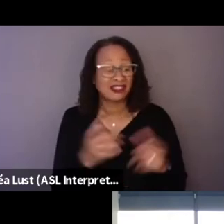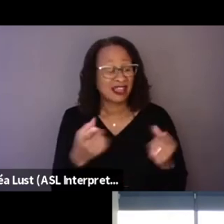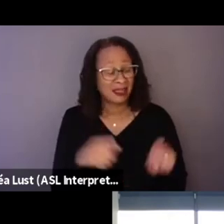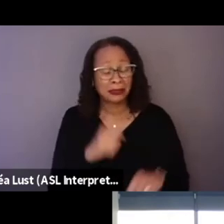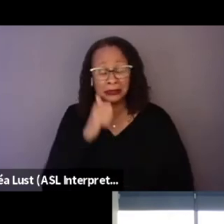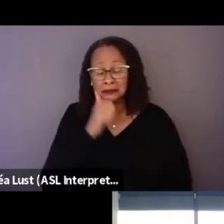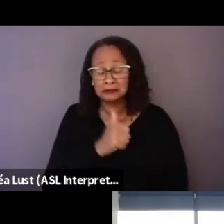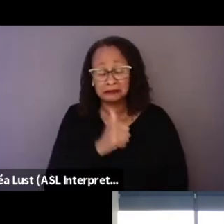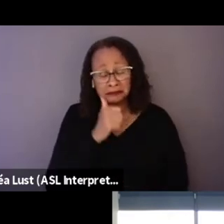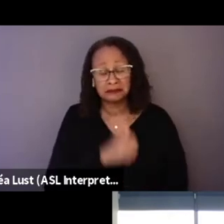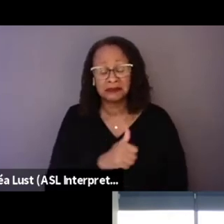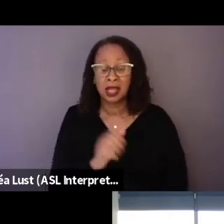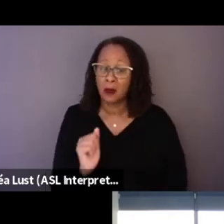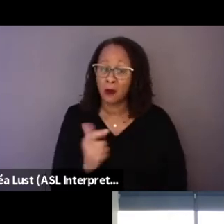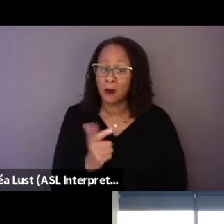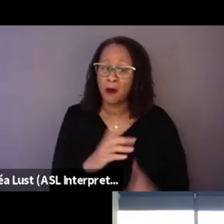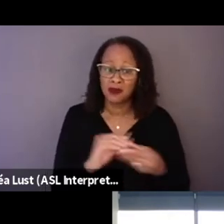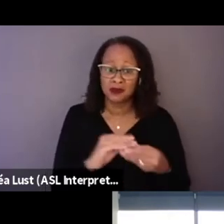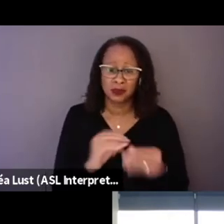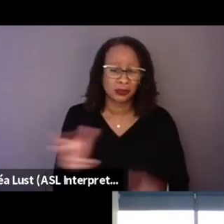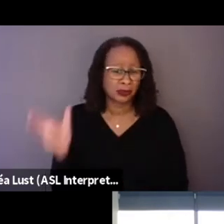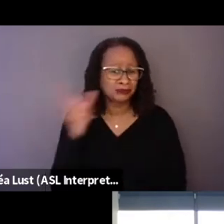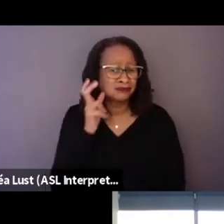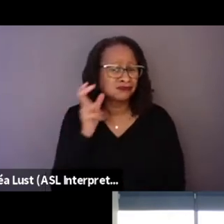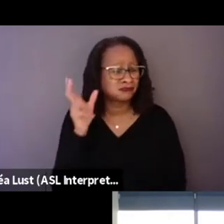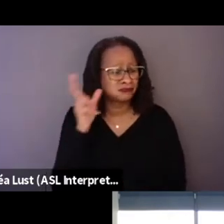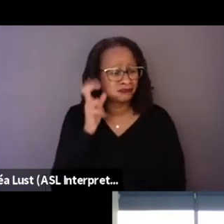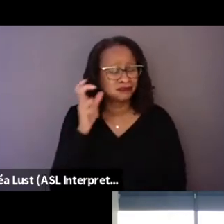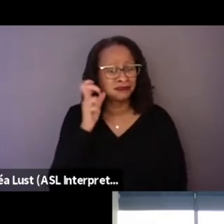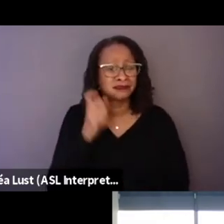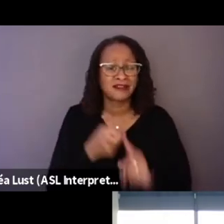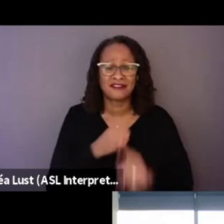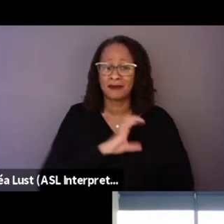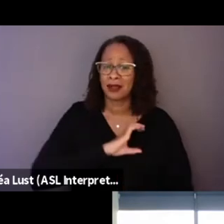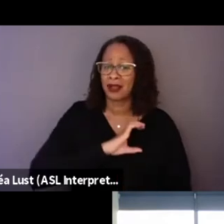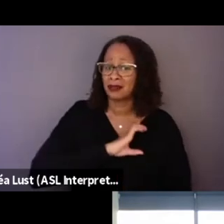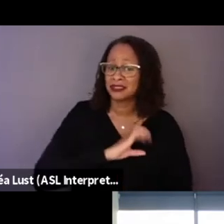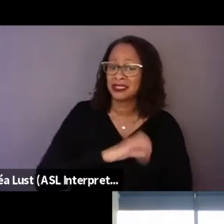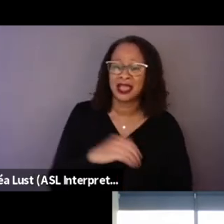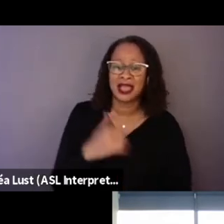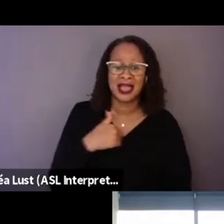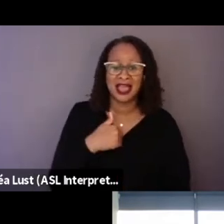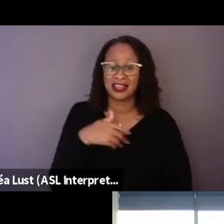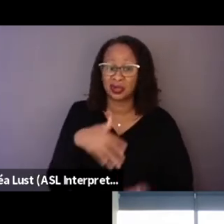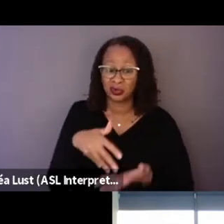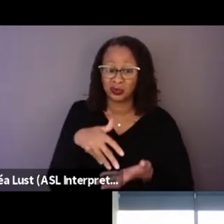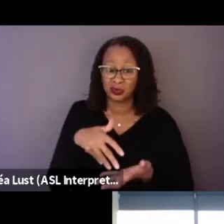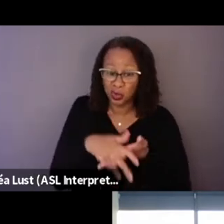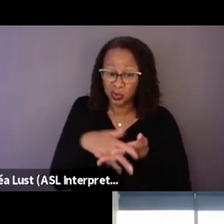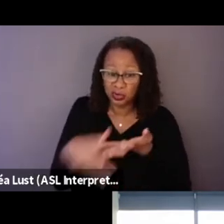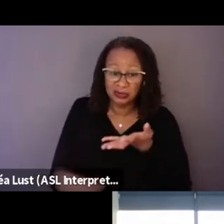Like all the stories that we heard from cops, I think had at their root, a very strong racism,